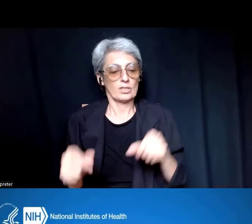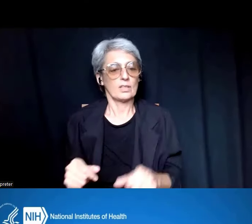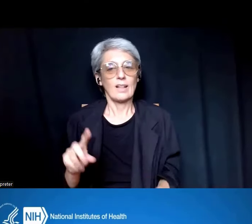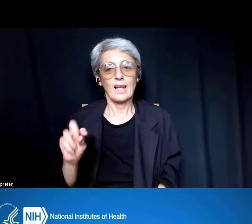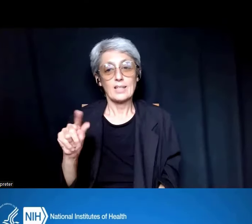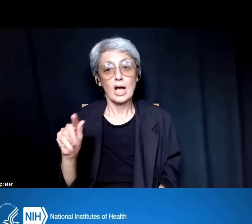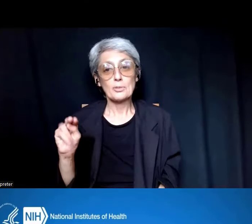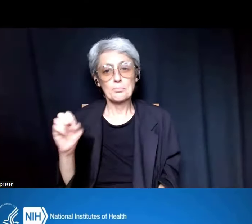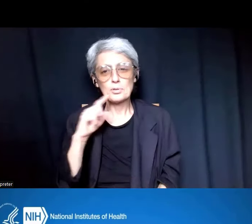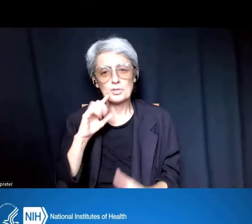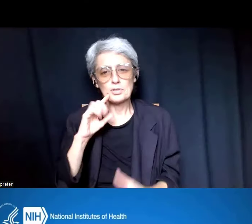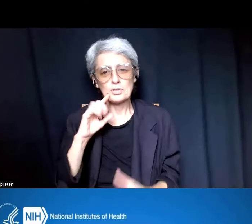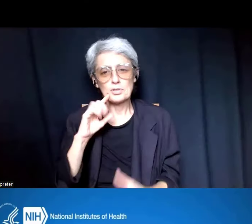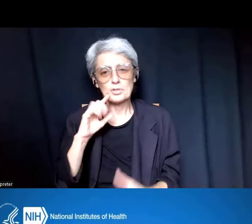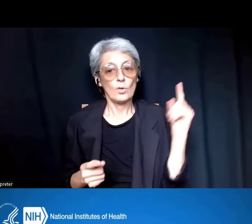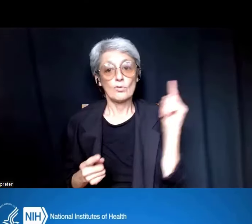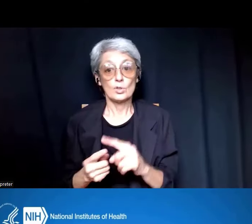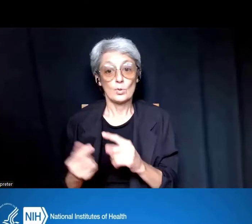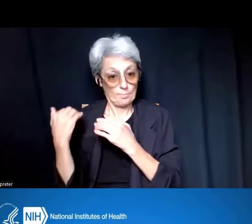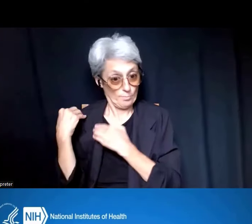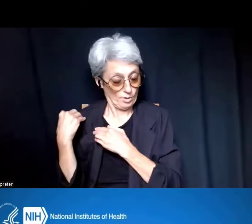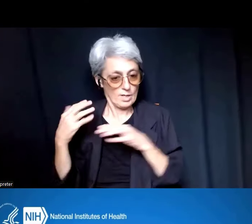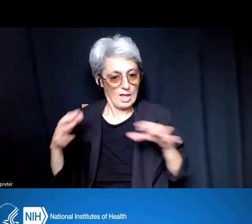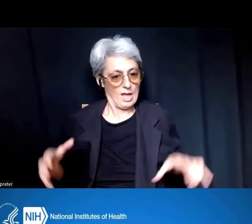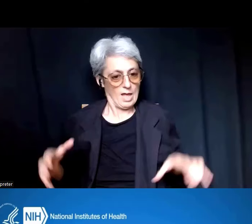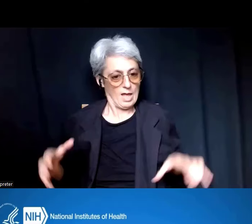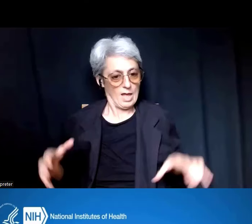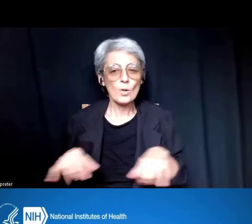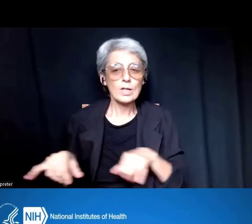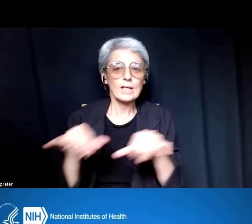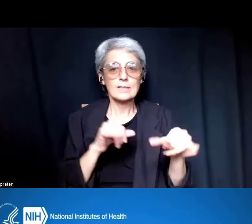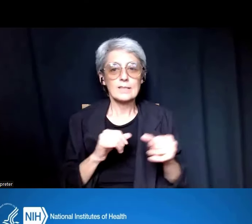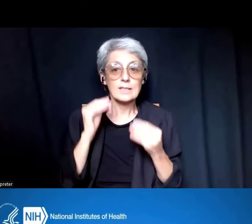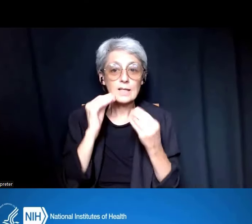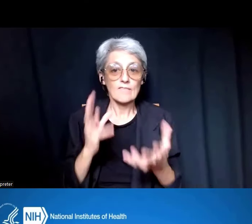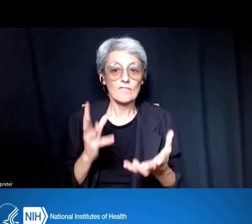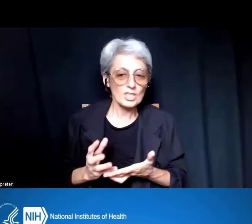to reduce the burden and promote consistent information collection across the various training stages.